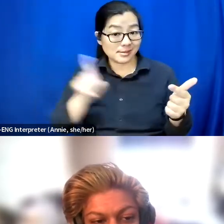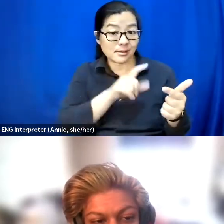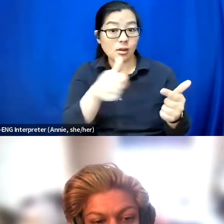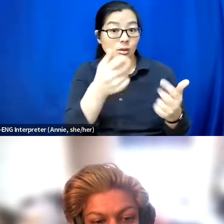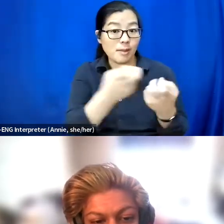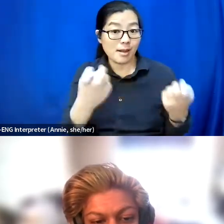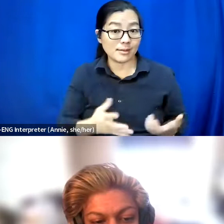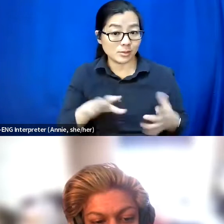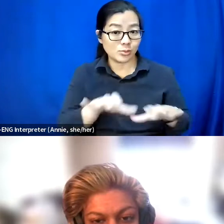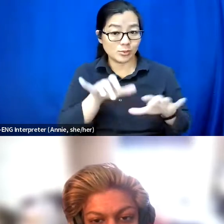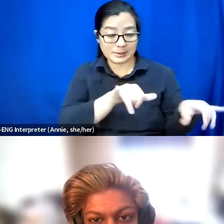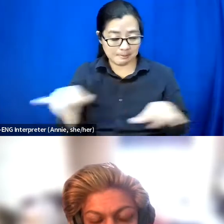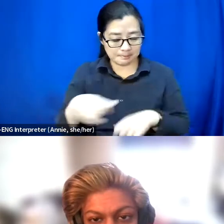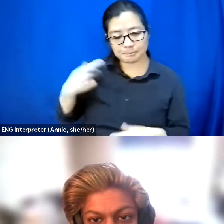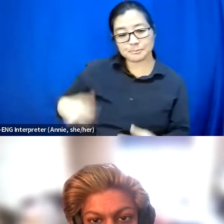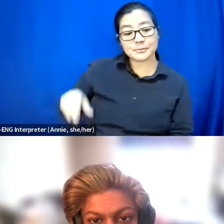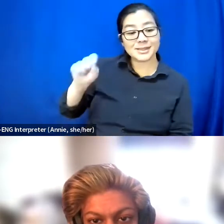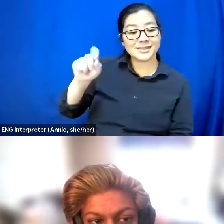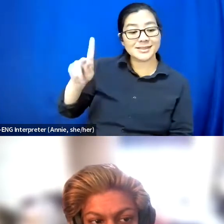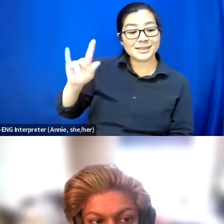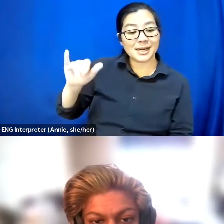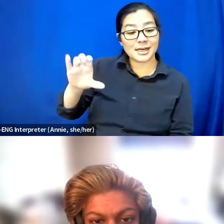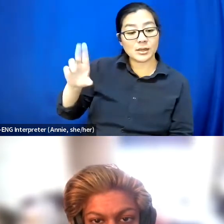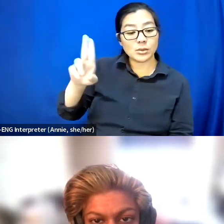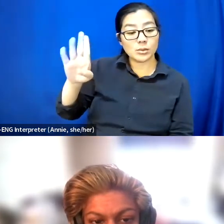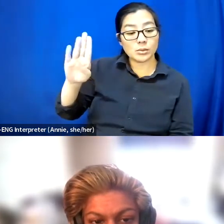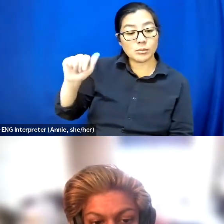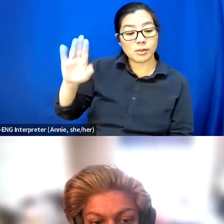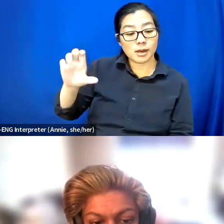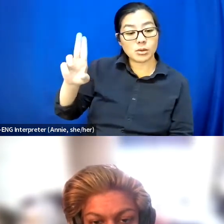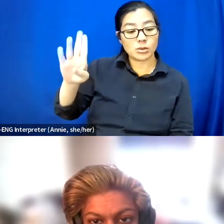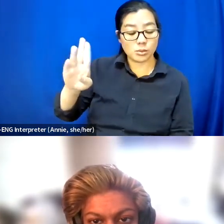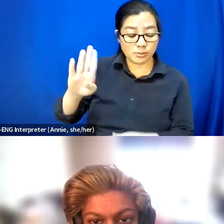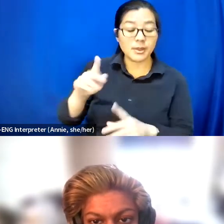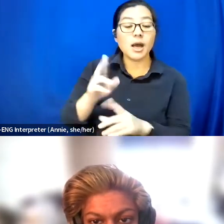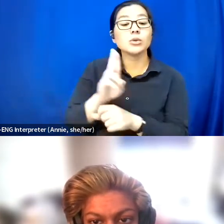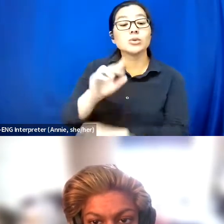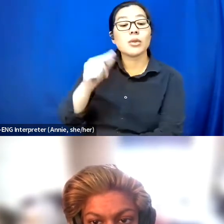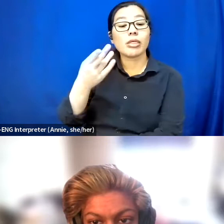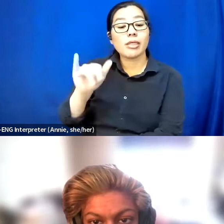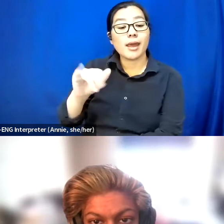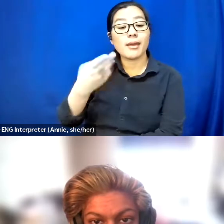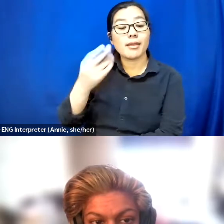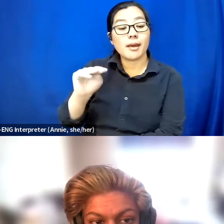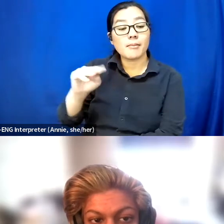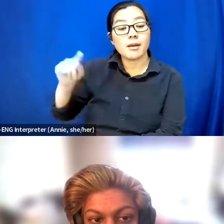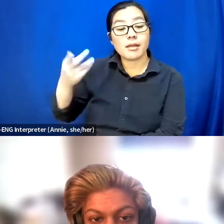I'm Sky Cubacub and I use they, them, their, and xe, xem, xyr pronouns.